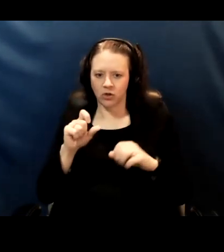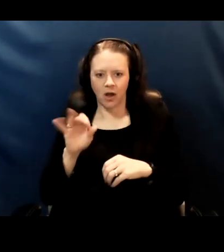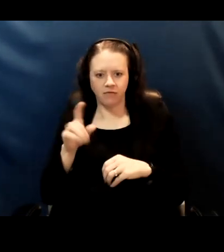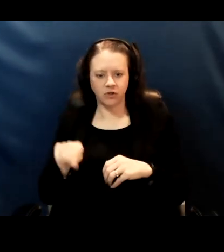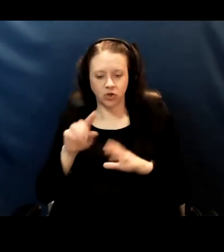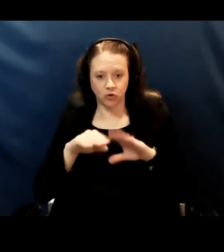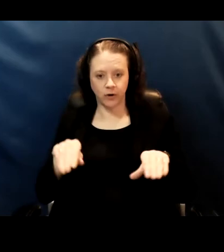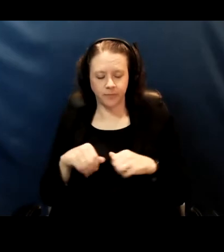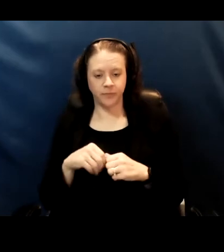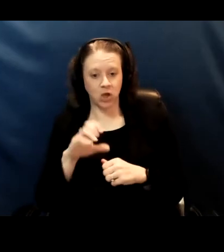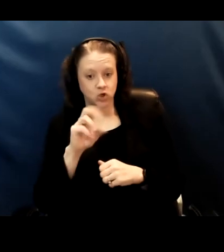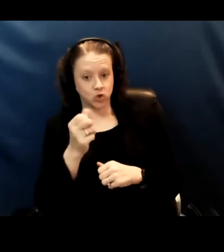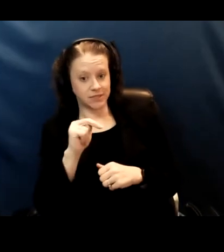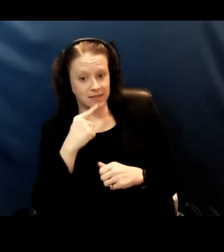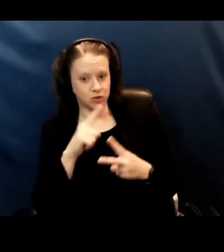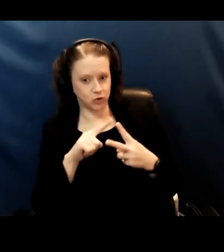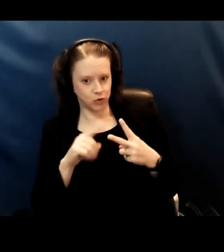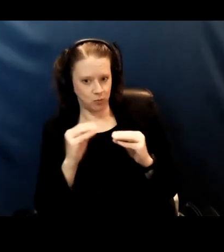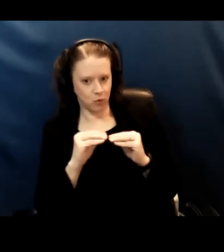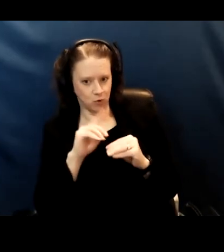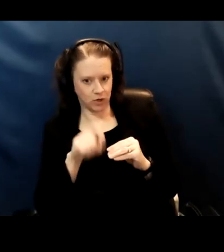One is related to for families who have children